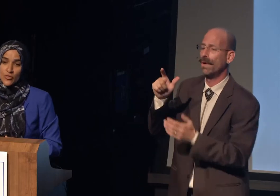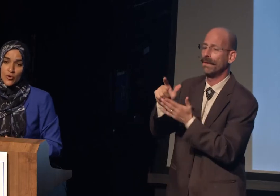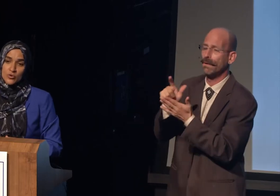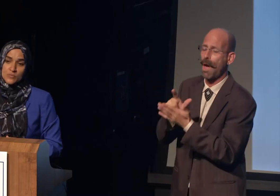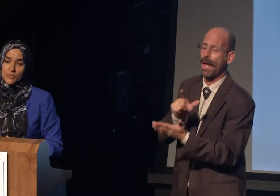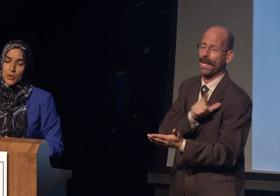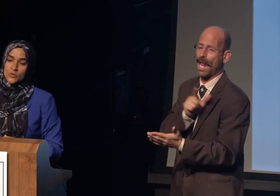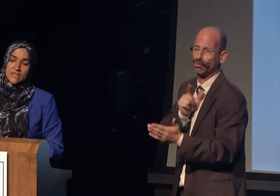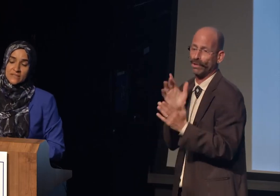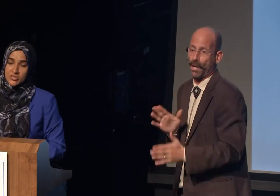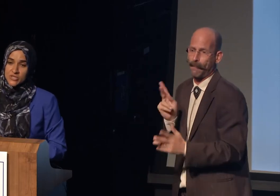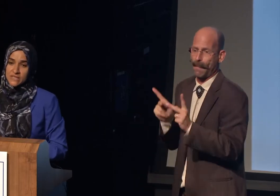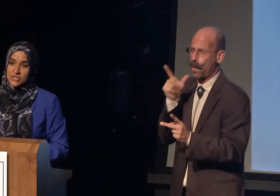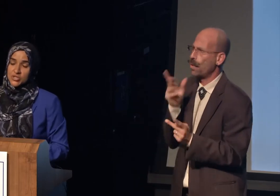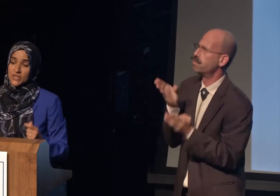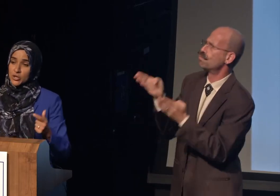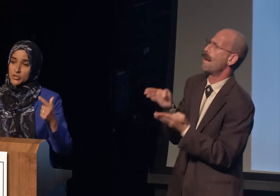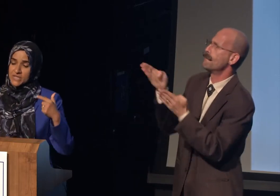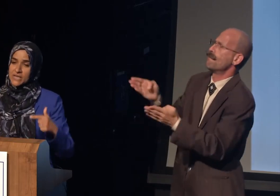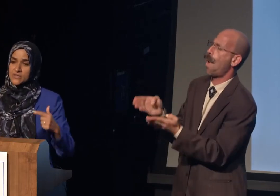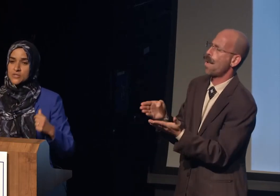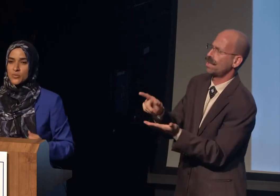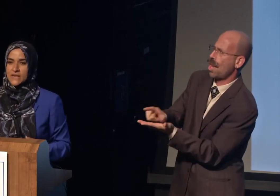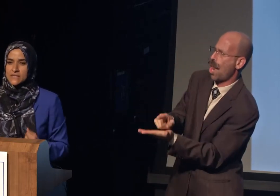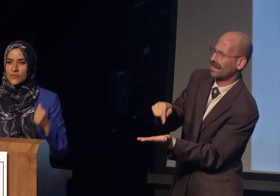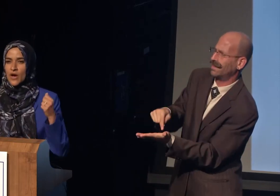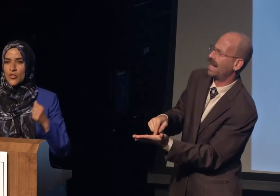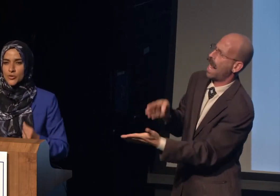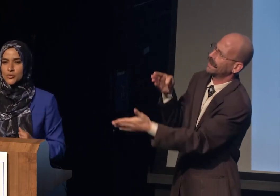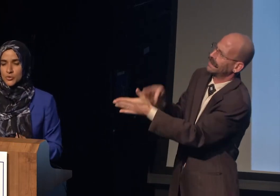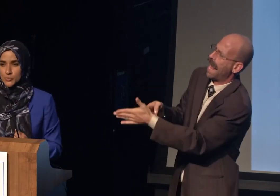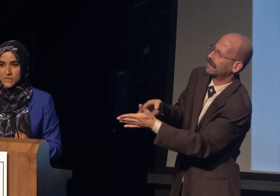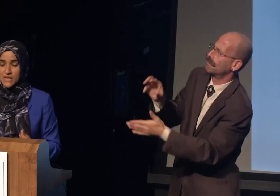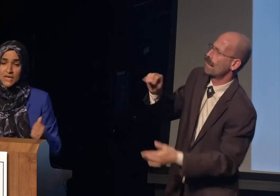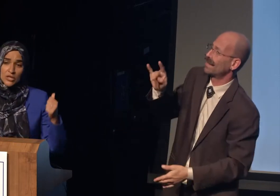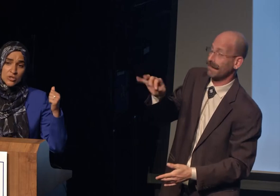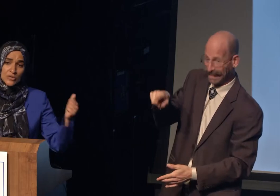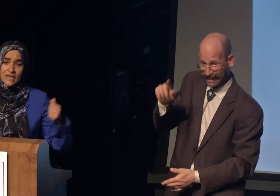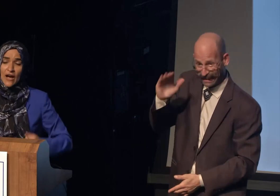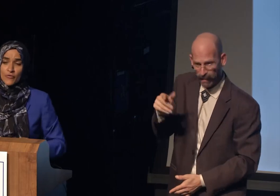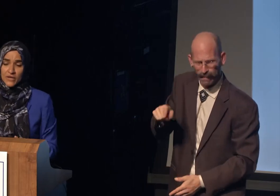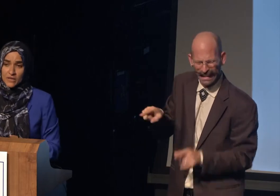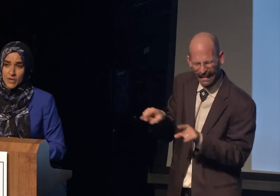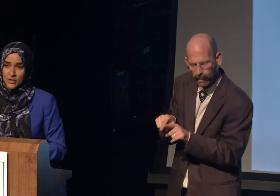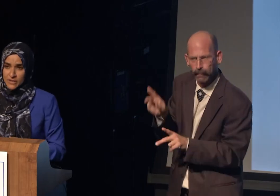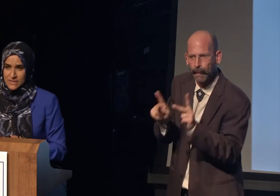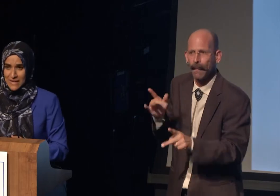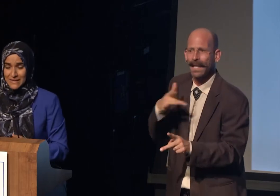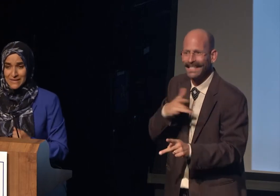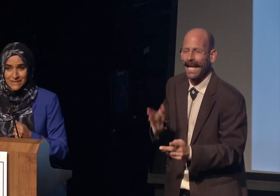and those proposing legislation that curtails the rights of other groups including African Americans